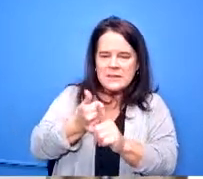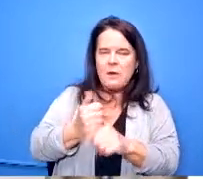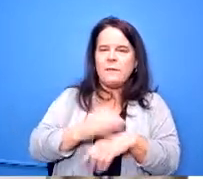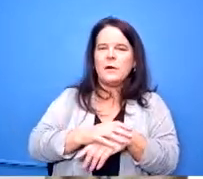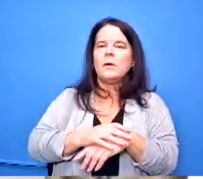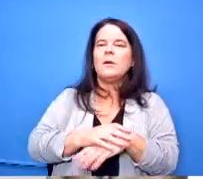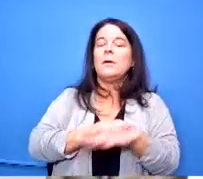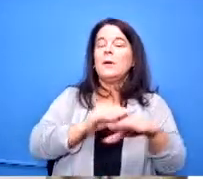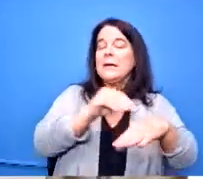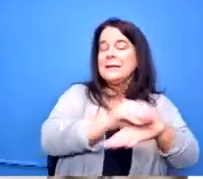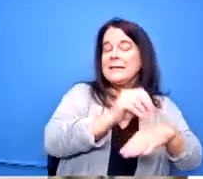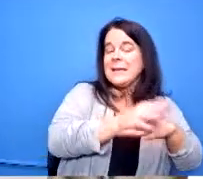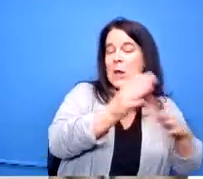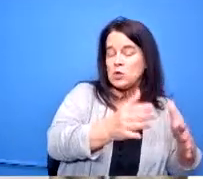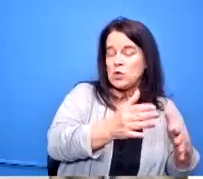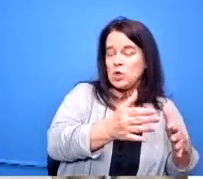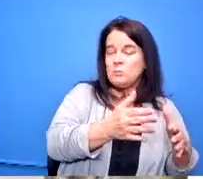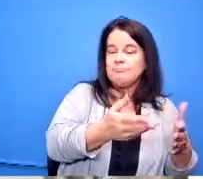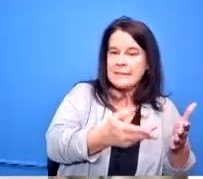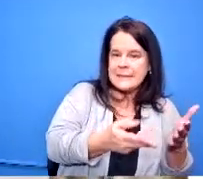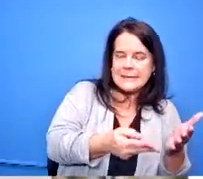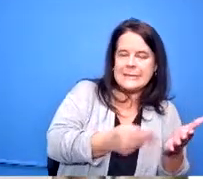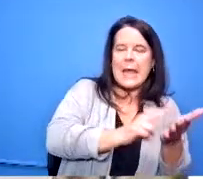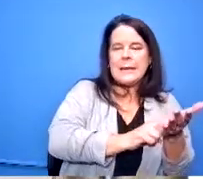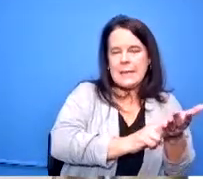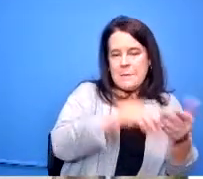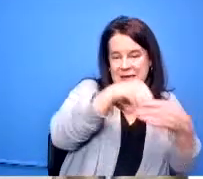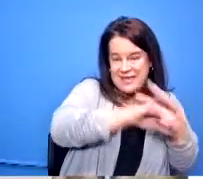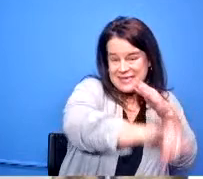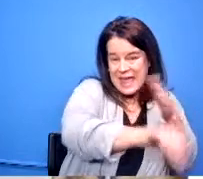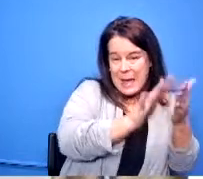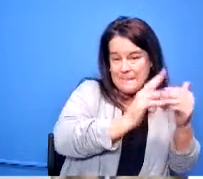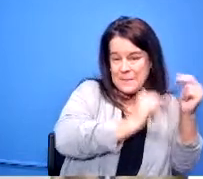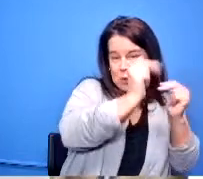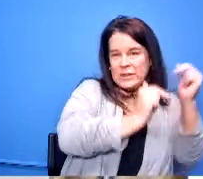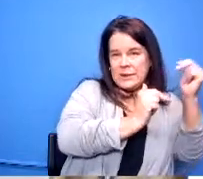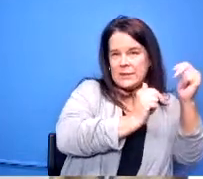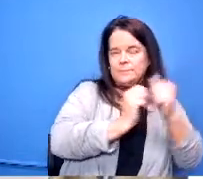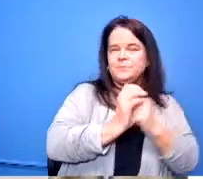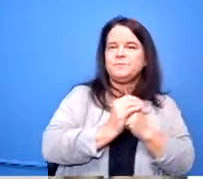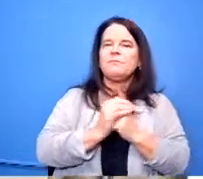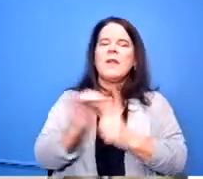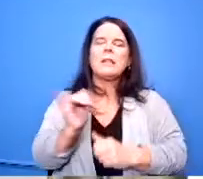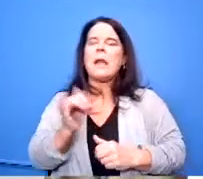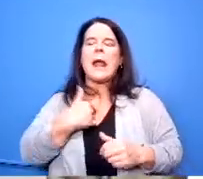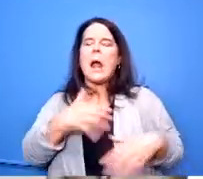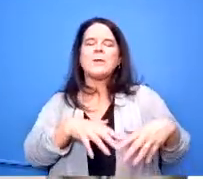into our ccp classes within that building so it's just like i was enrolling regular english class